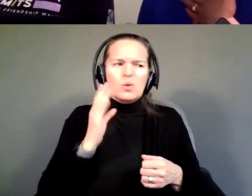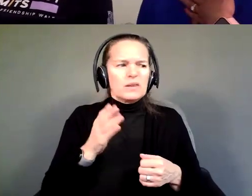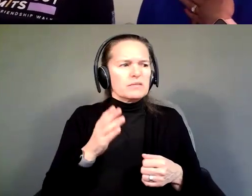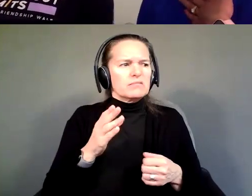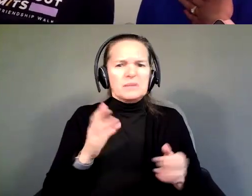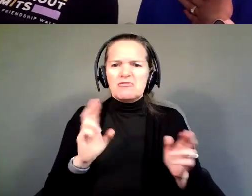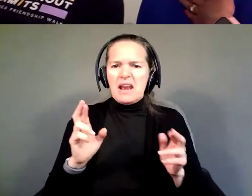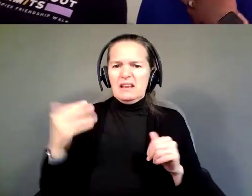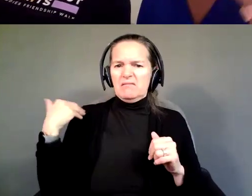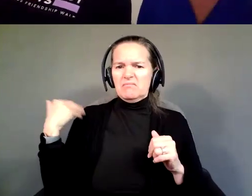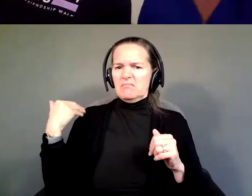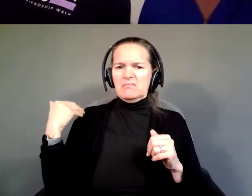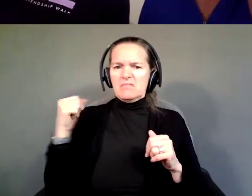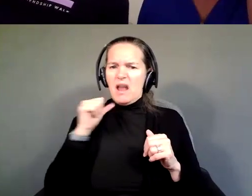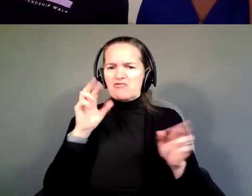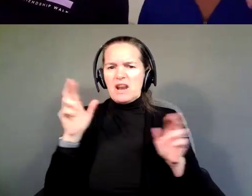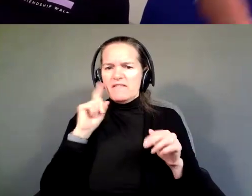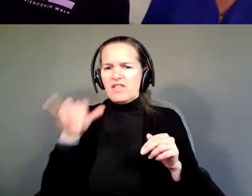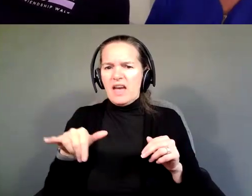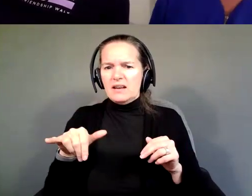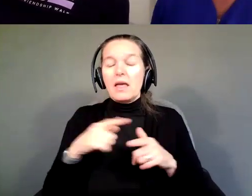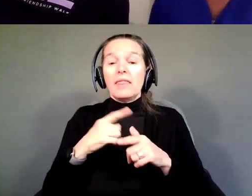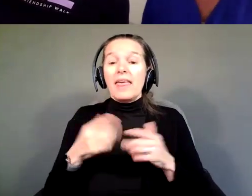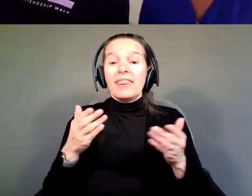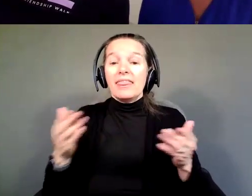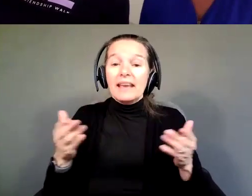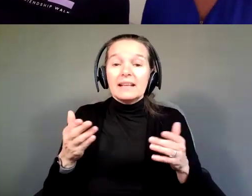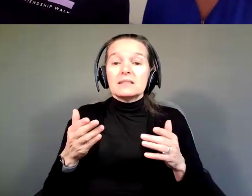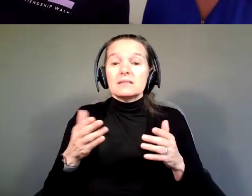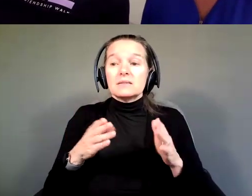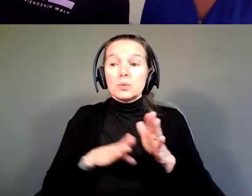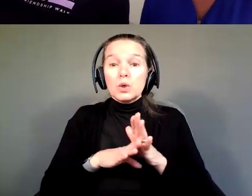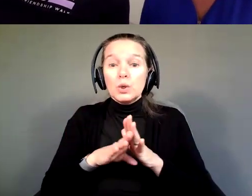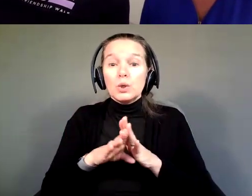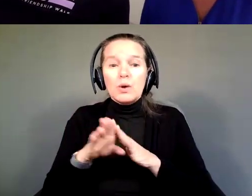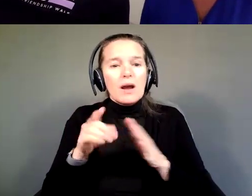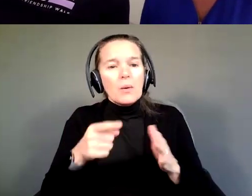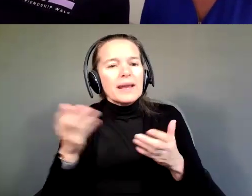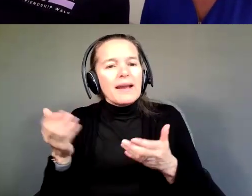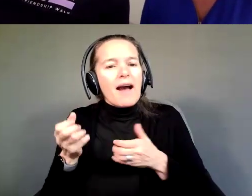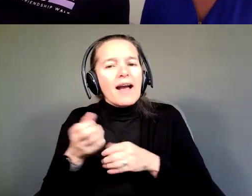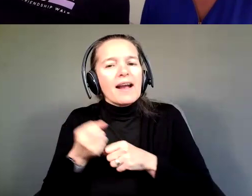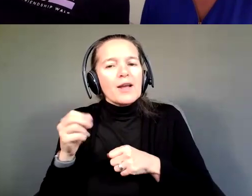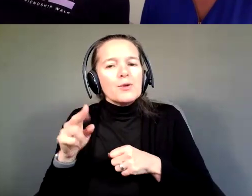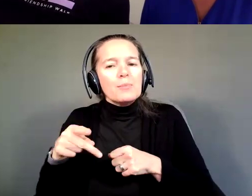And then, as things grew, like, we'd get a delivery. Remember, UPS. And like, some of the stuff he'd have to sign.